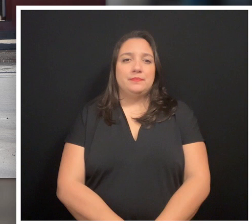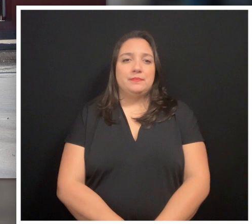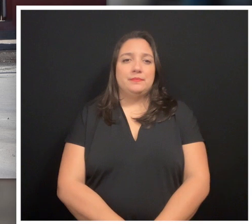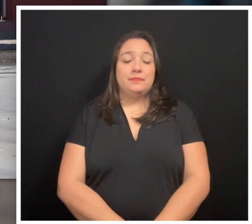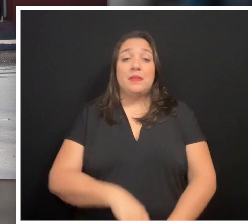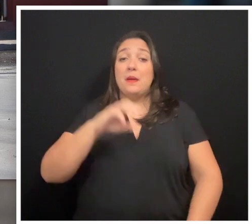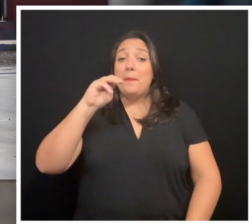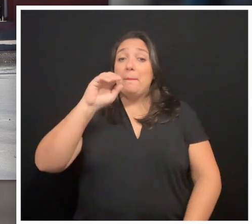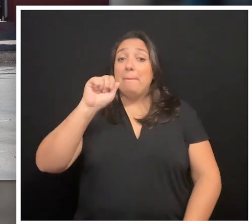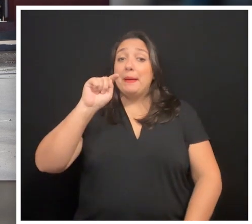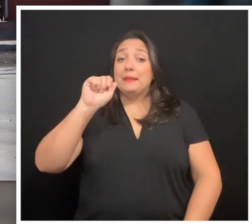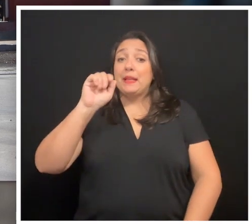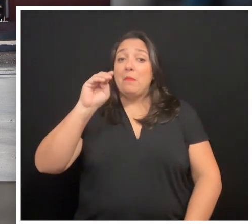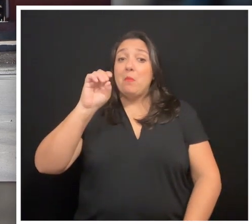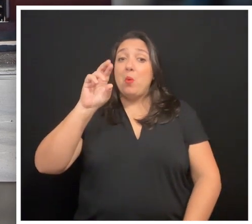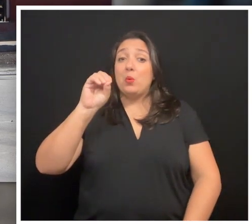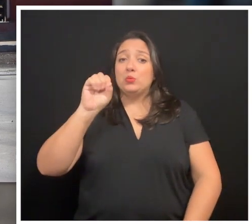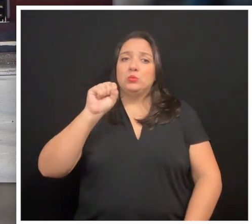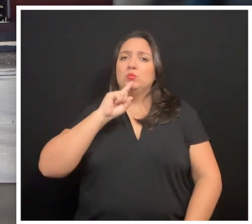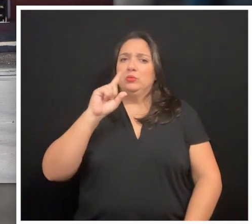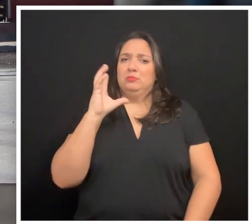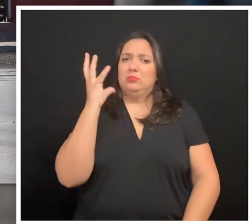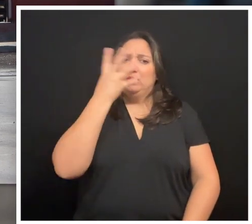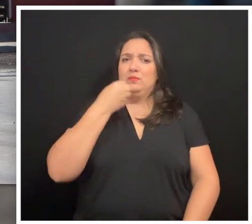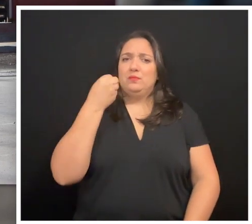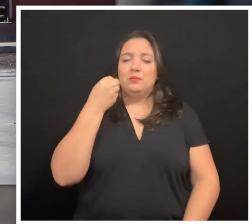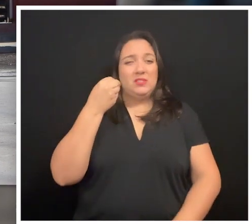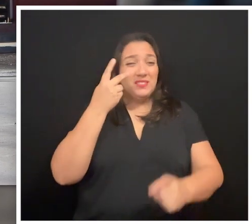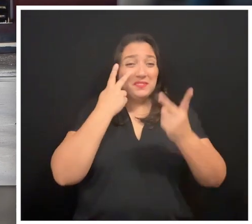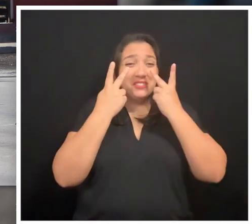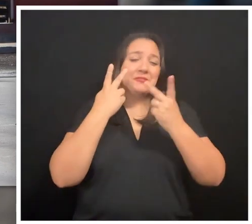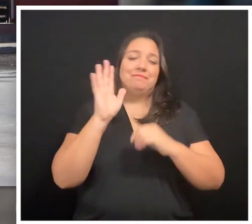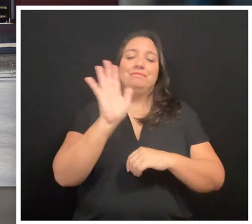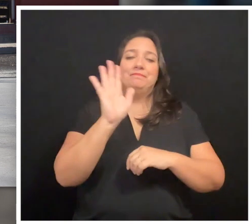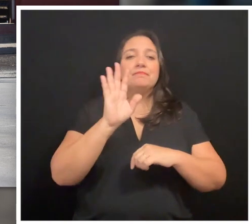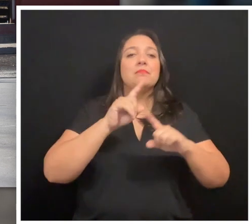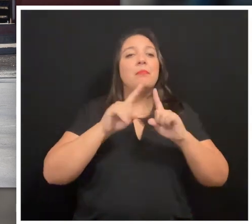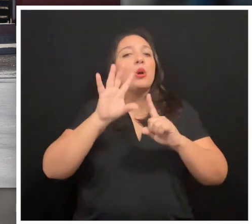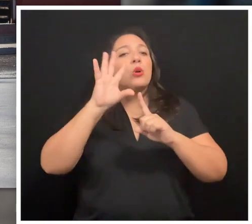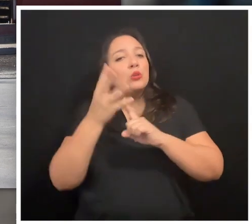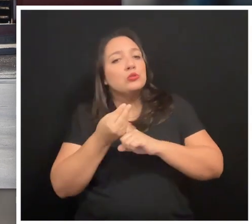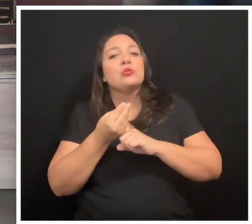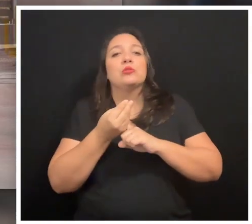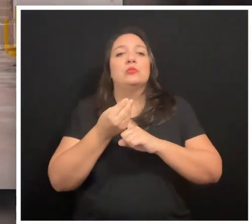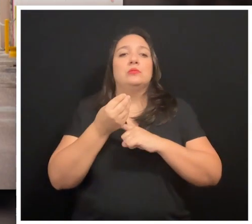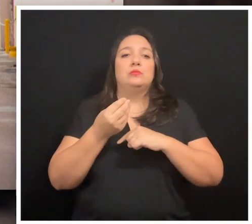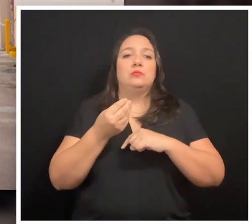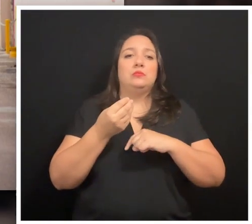Matamoros is a beautiful place, not visually, but culturally.